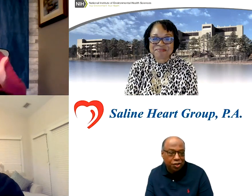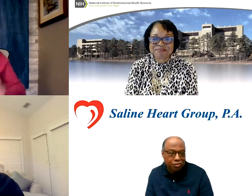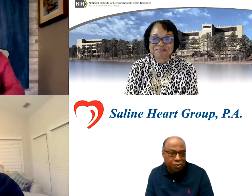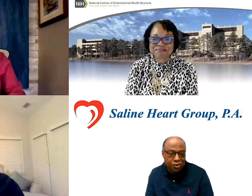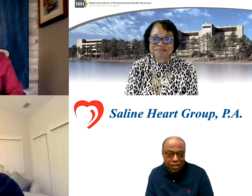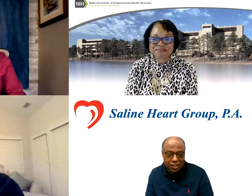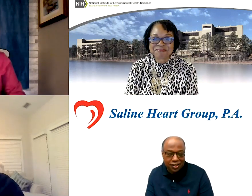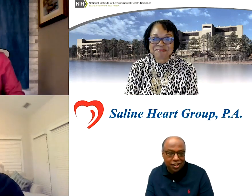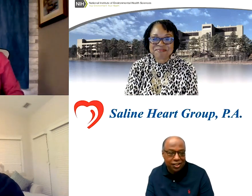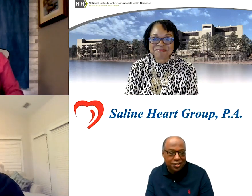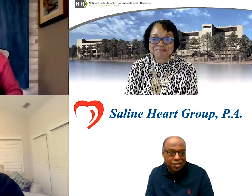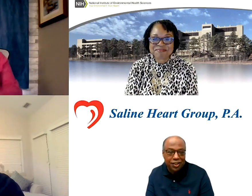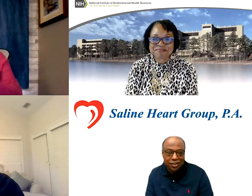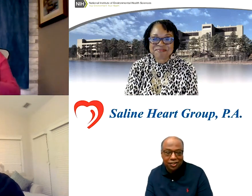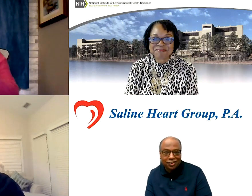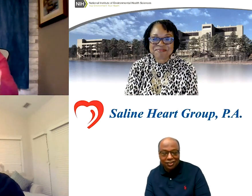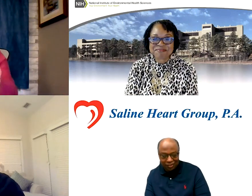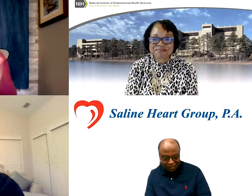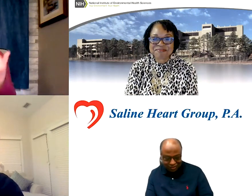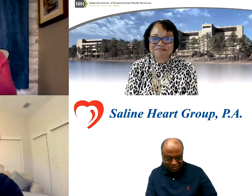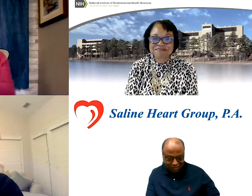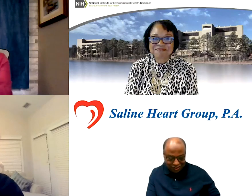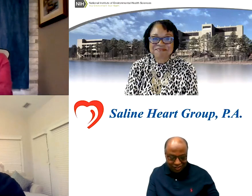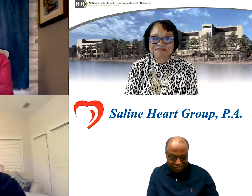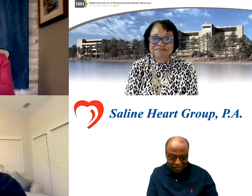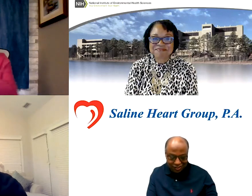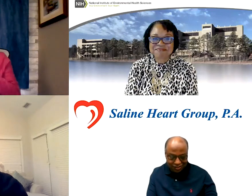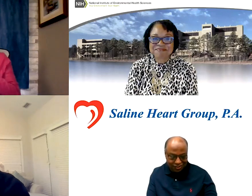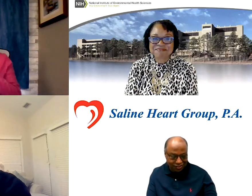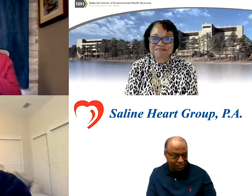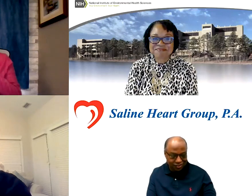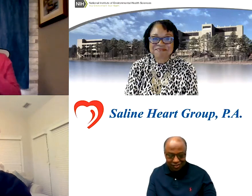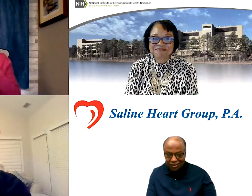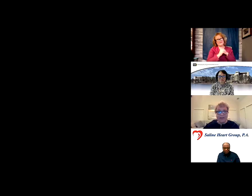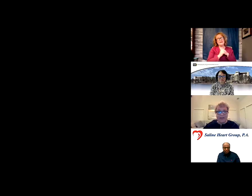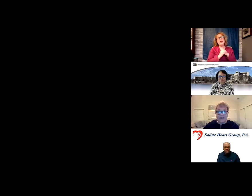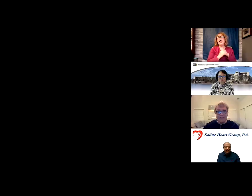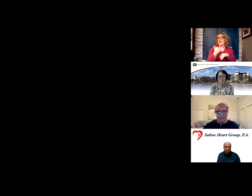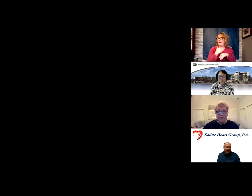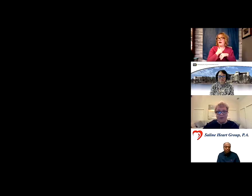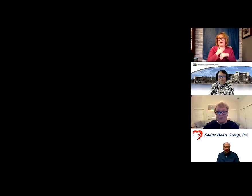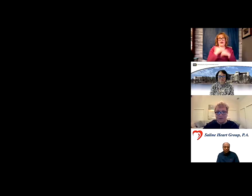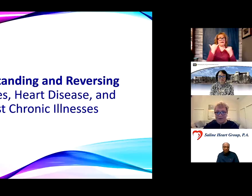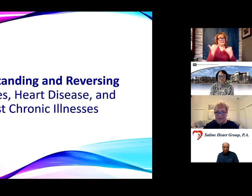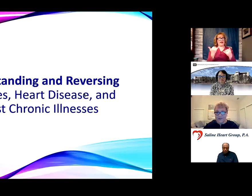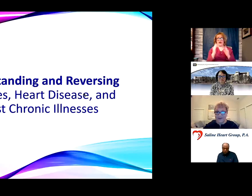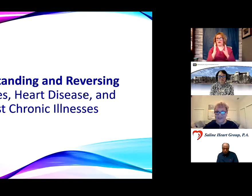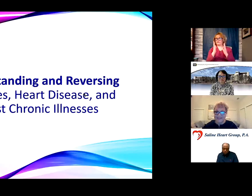this this evening. I will leave while you are doing the talking.